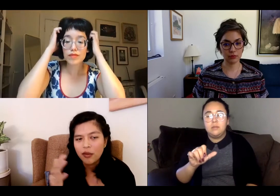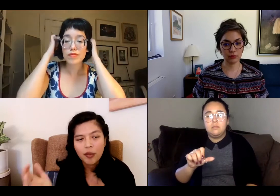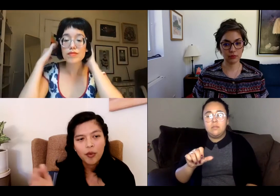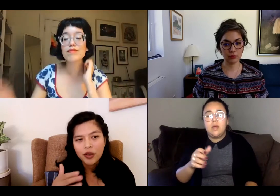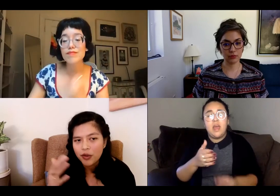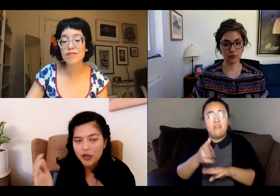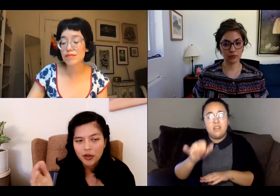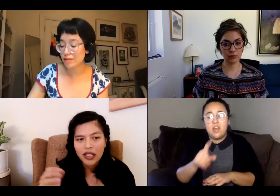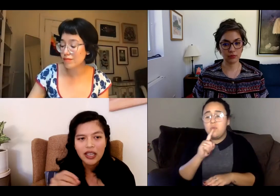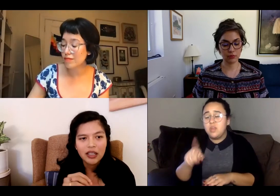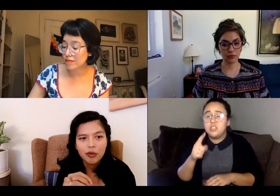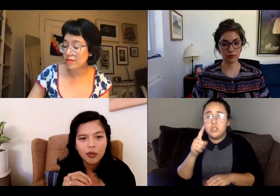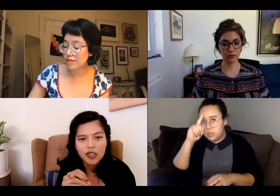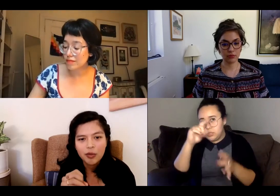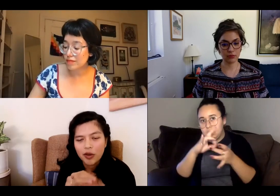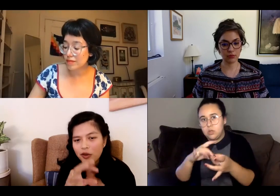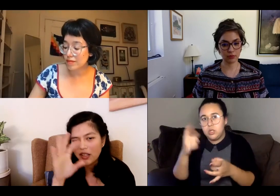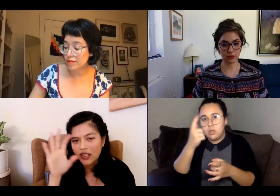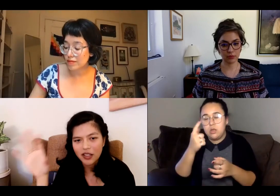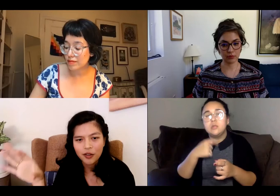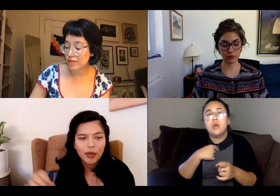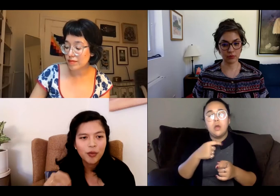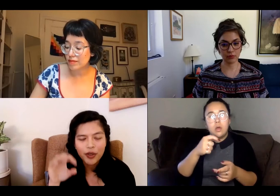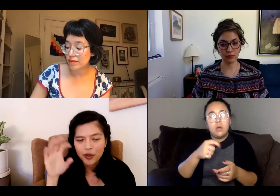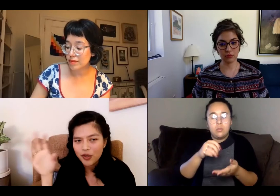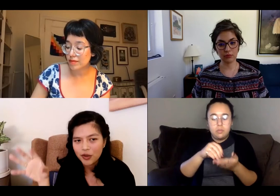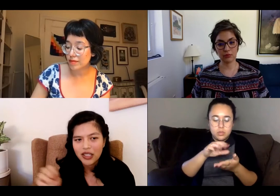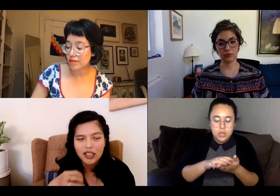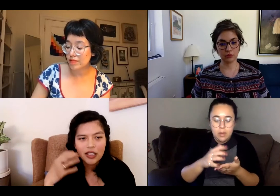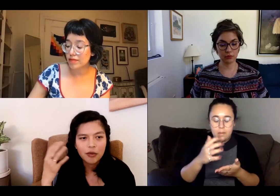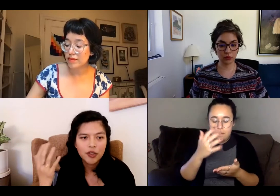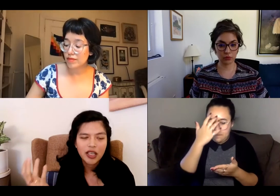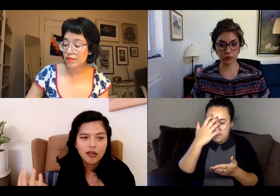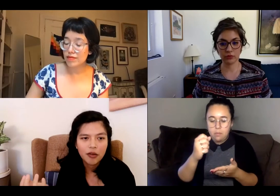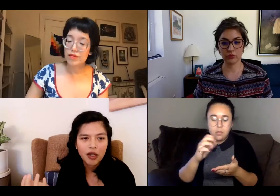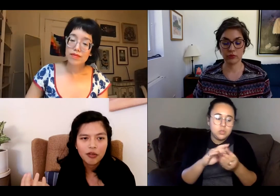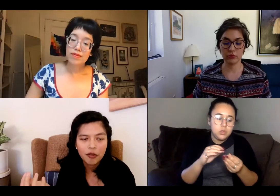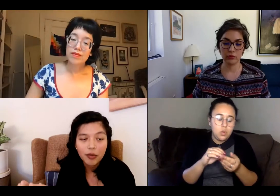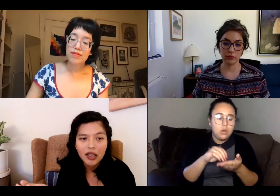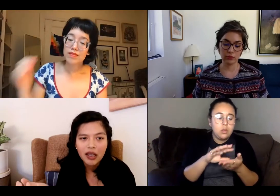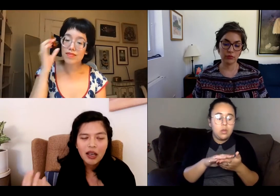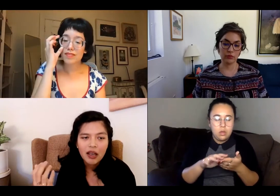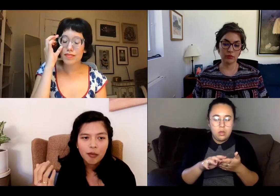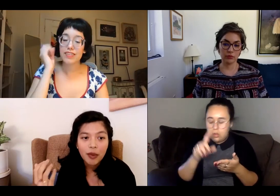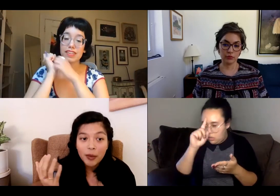a memory or a story and it would spur this other memory or story and it would just kind of unravel for me.